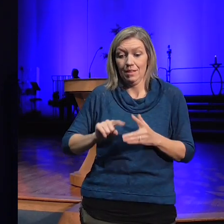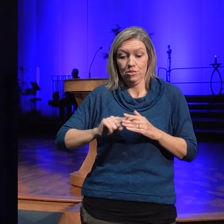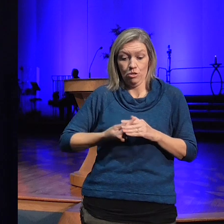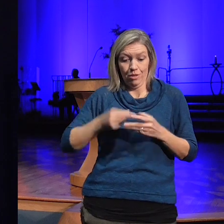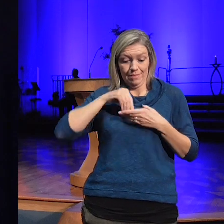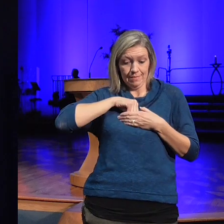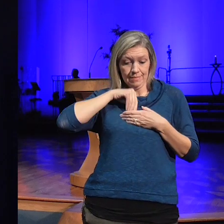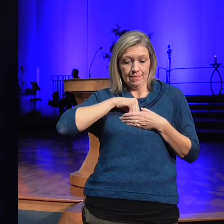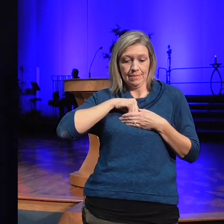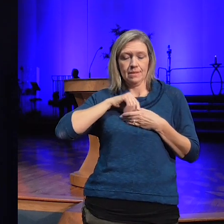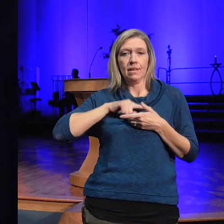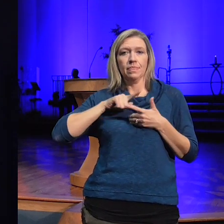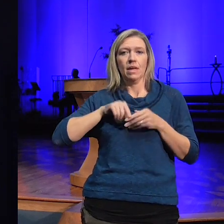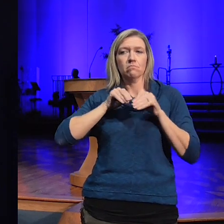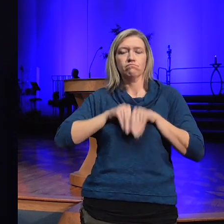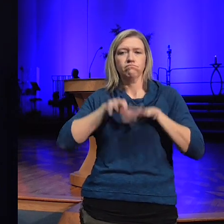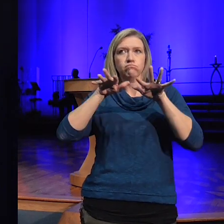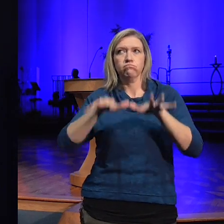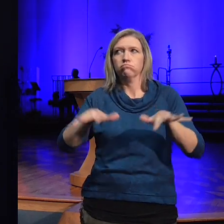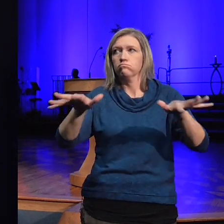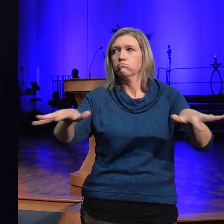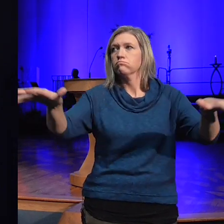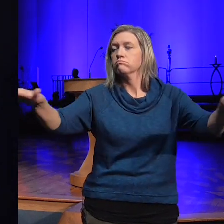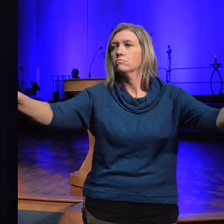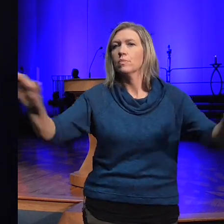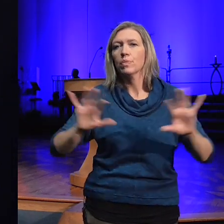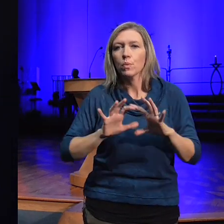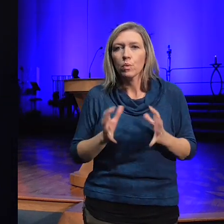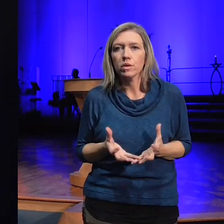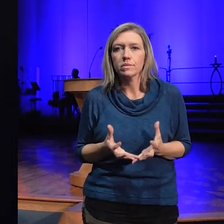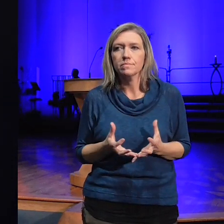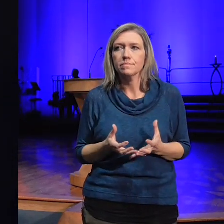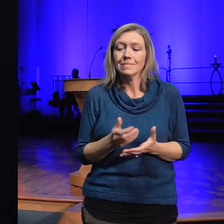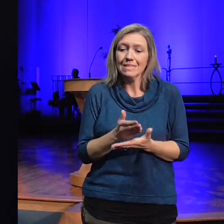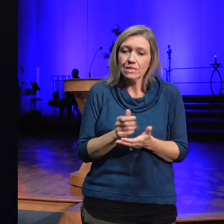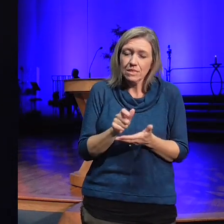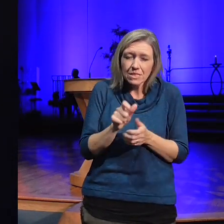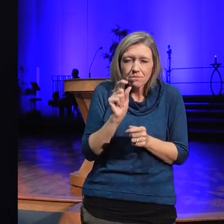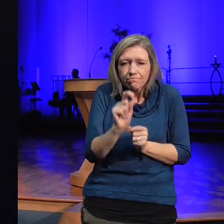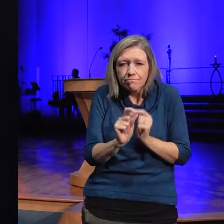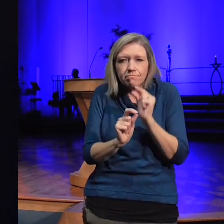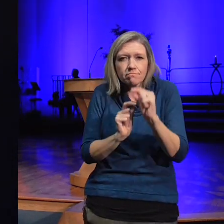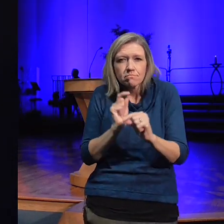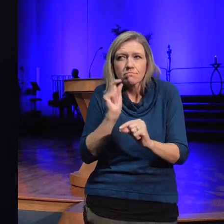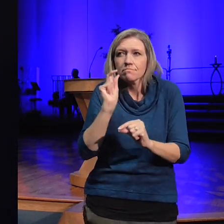love into the world and bit by bit we can make powerful and important